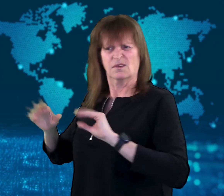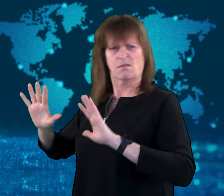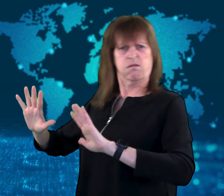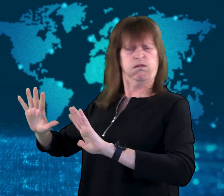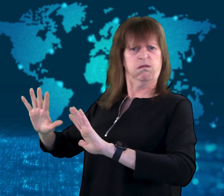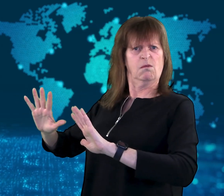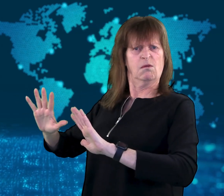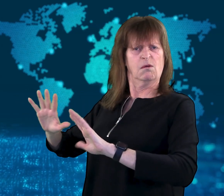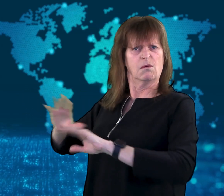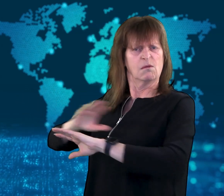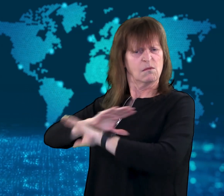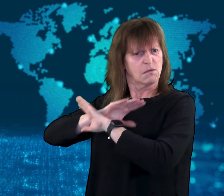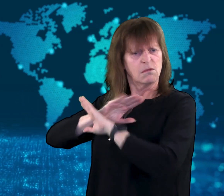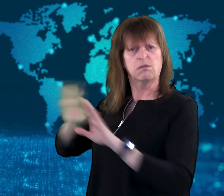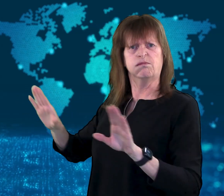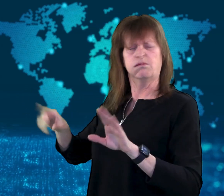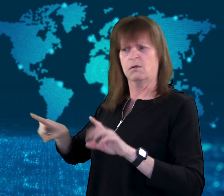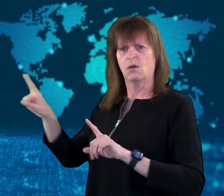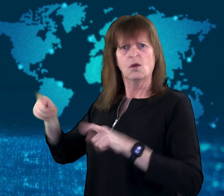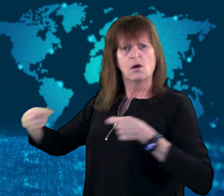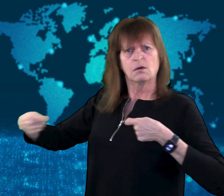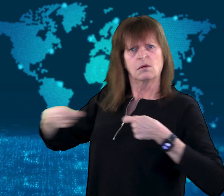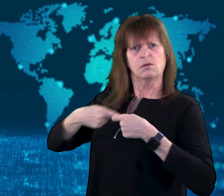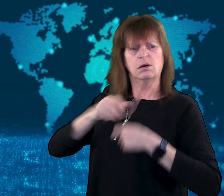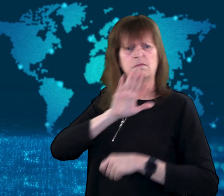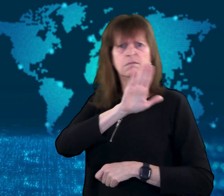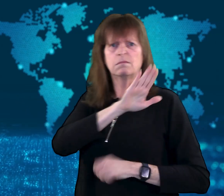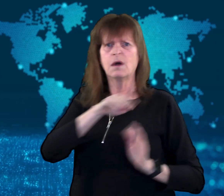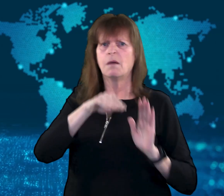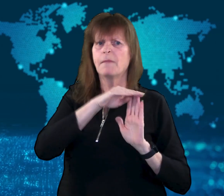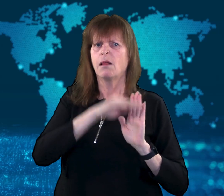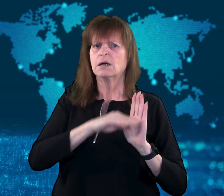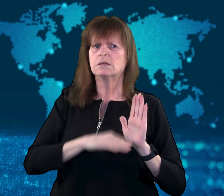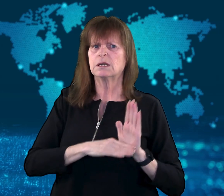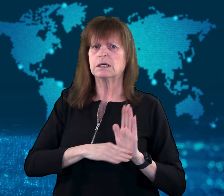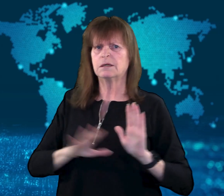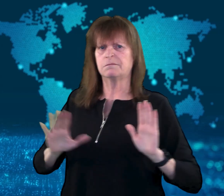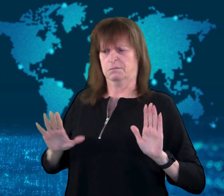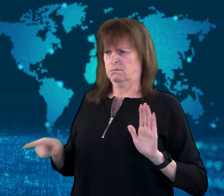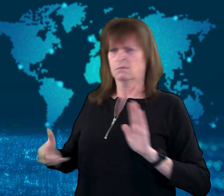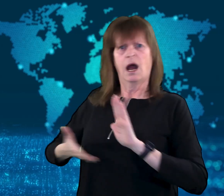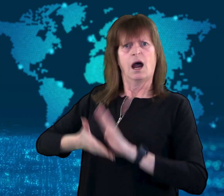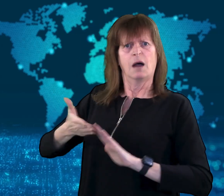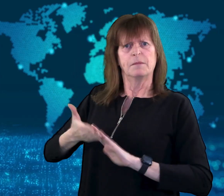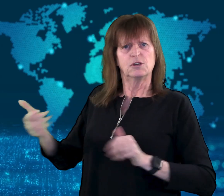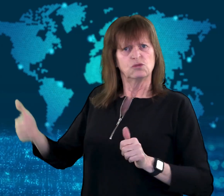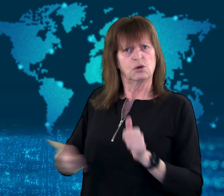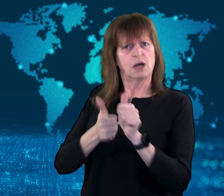"outrageous" and "incompatible with policies" of his administration.